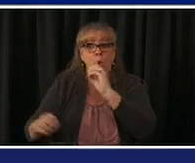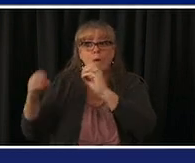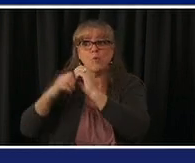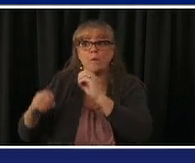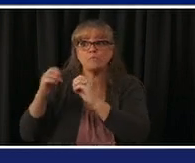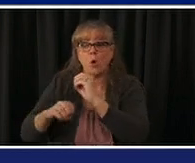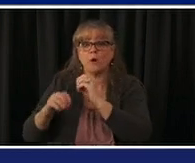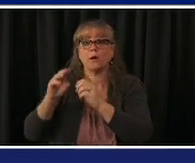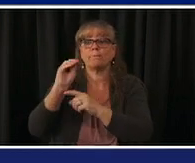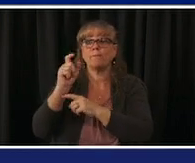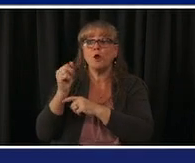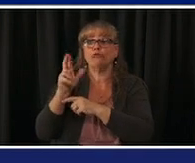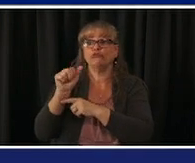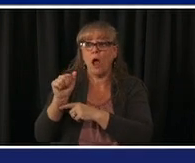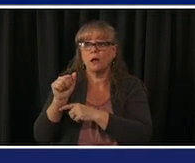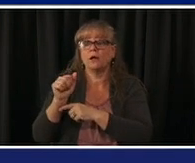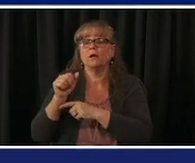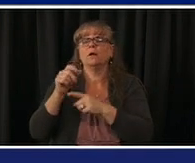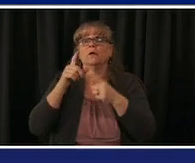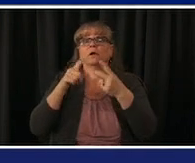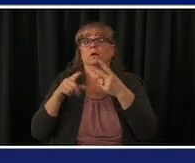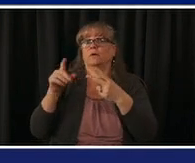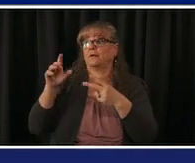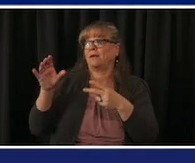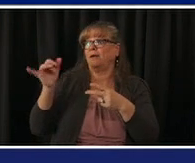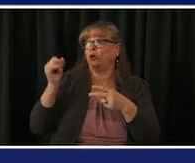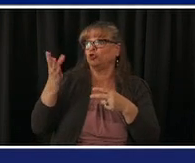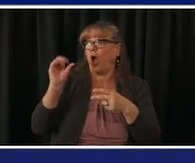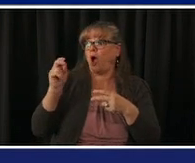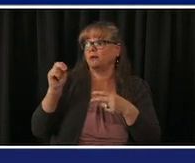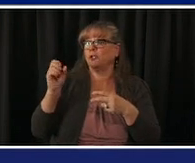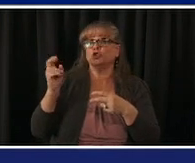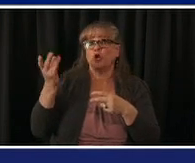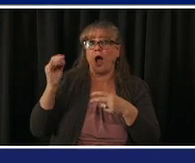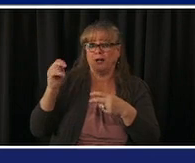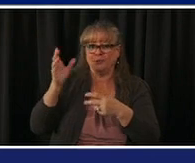johnson vaccine this week and then the federal entities which is the federal retail pharmacy